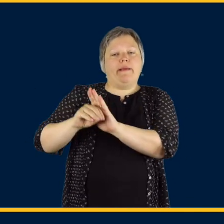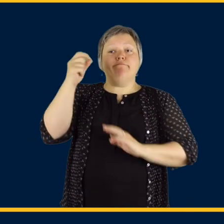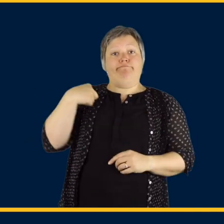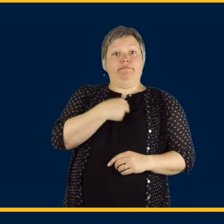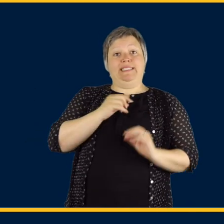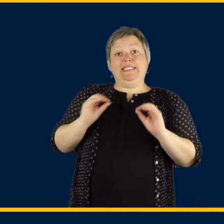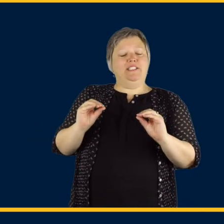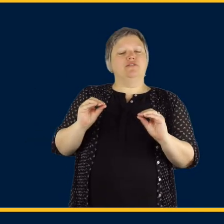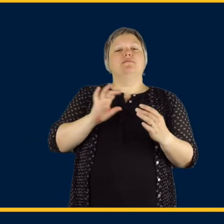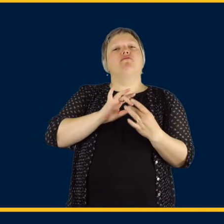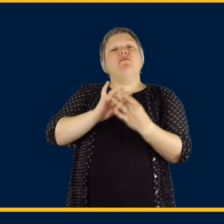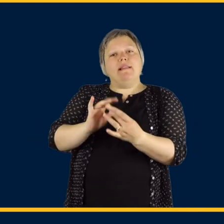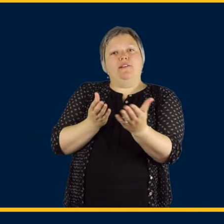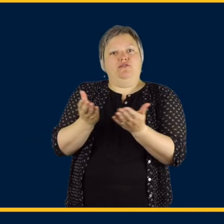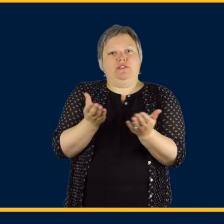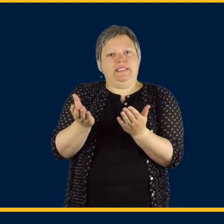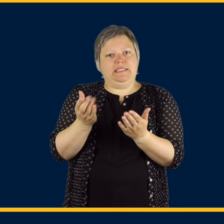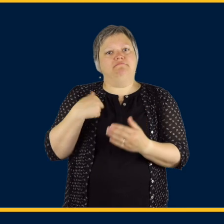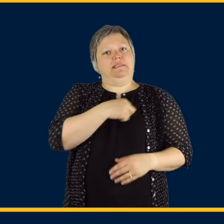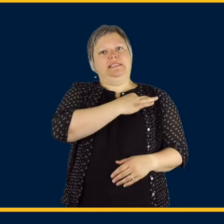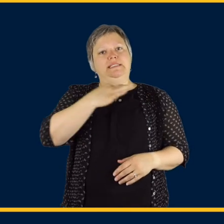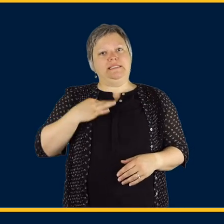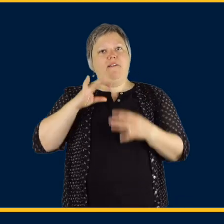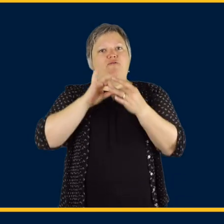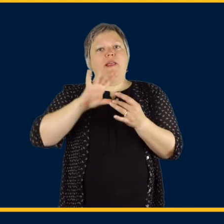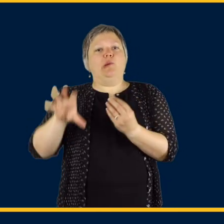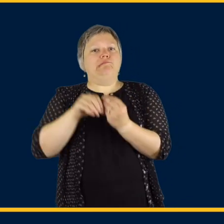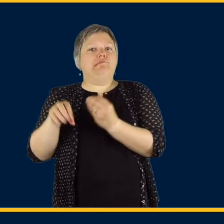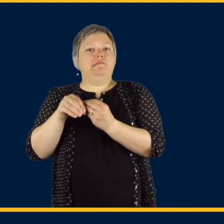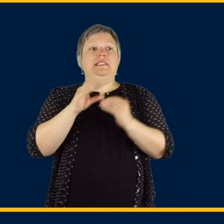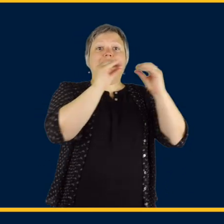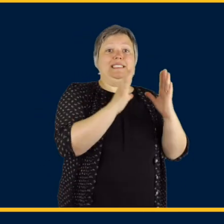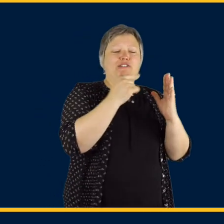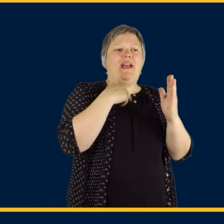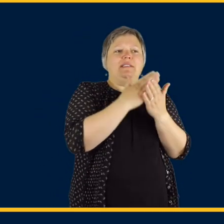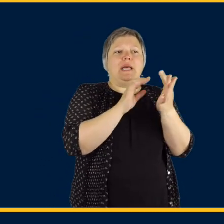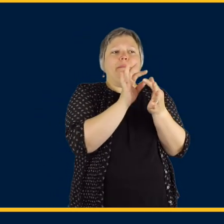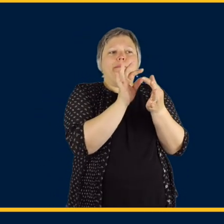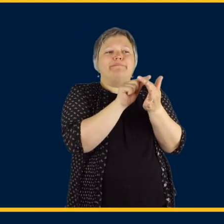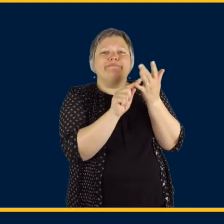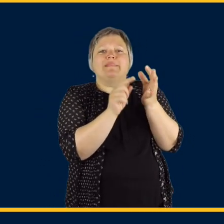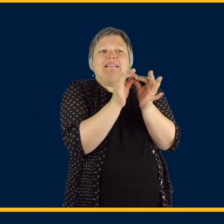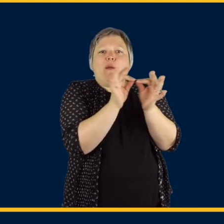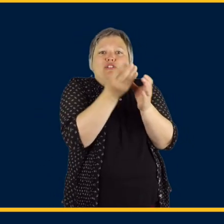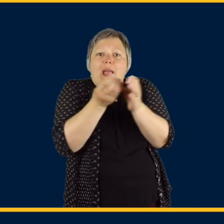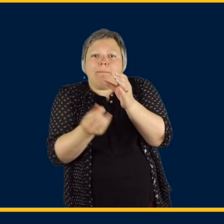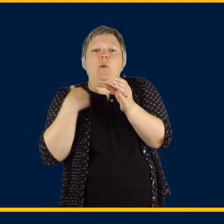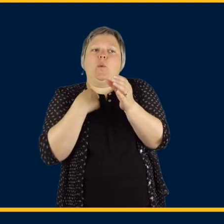Now understand: we are not teachers. We are related service staff members and we help our students fill in any gaps in language.